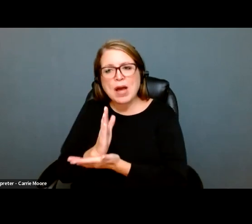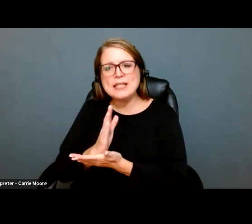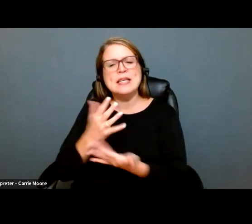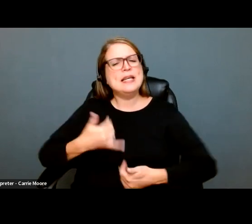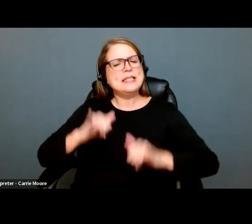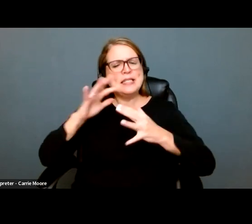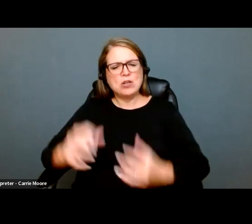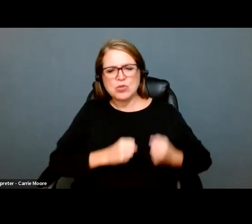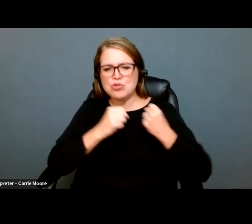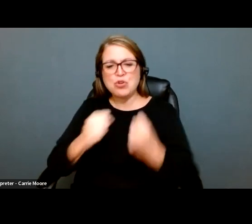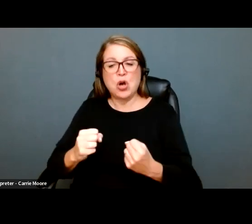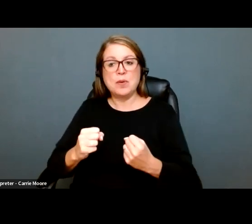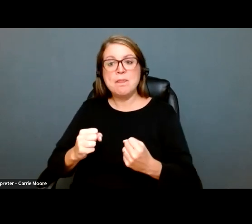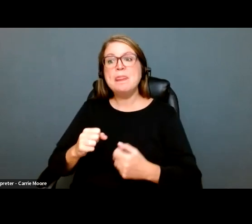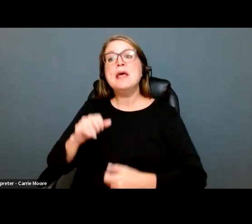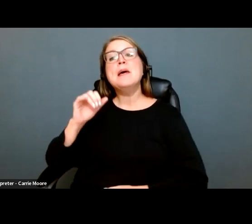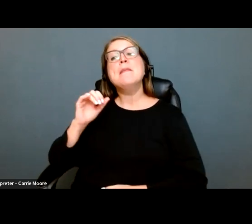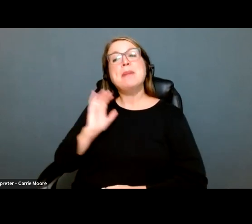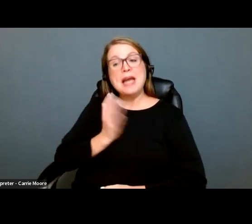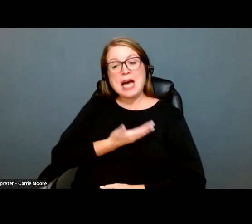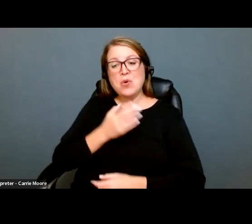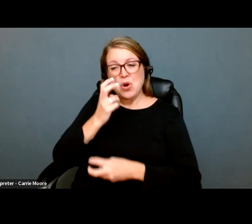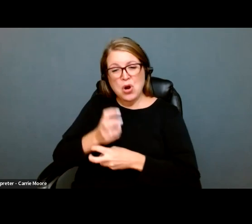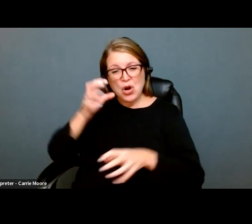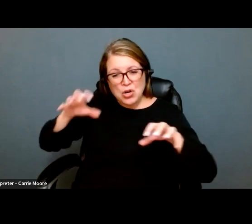advancements did not happen overnight. They happened because people in